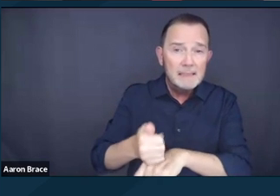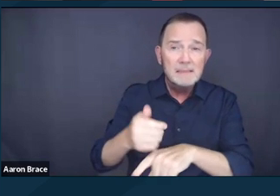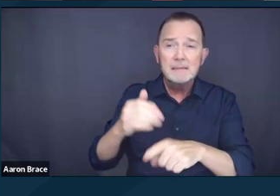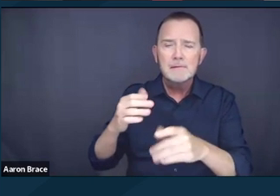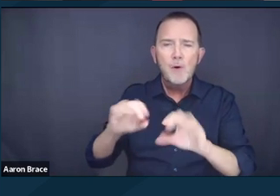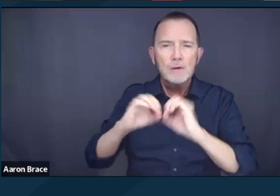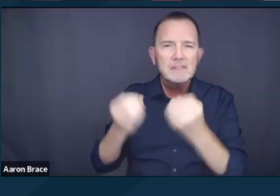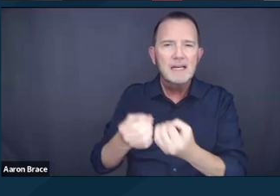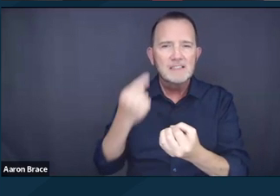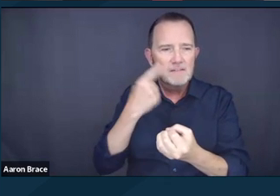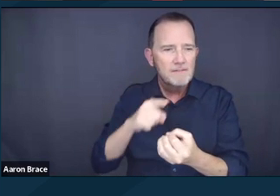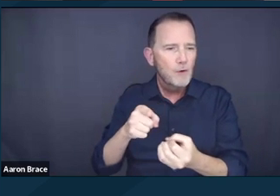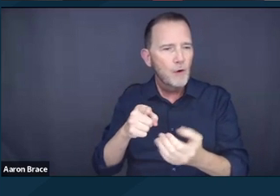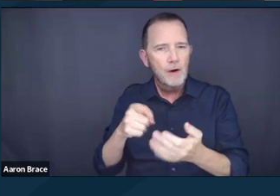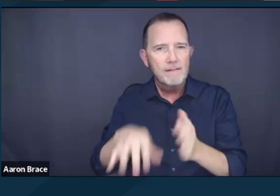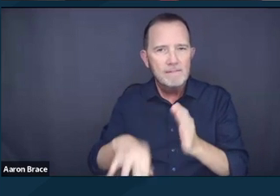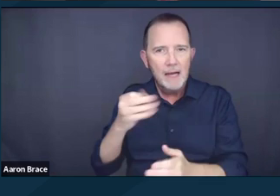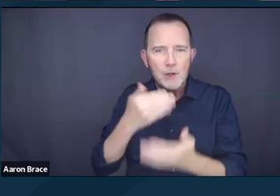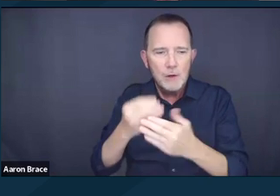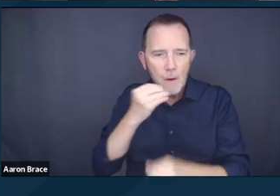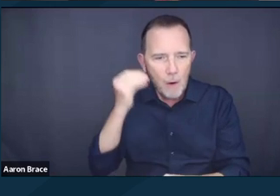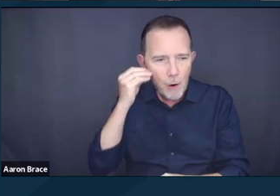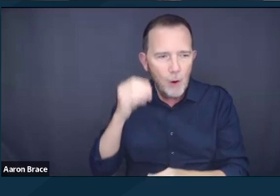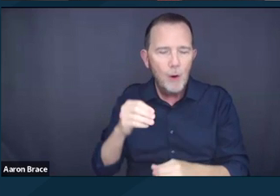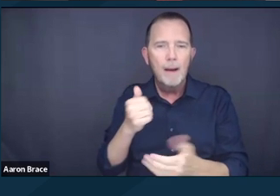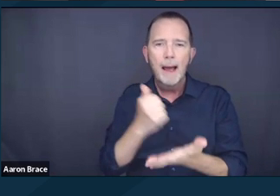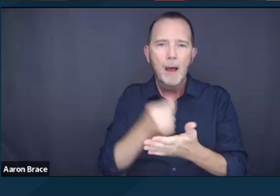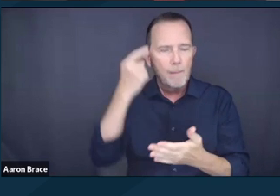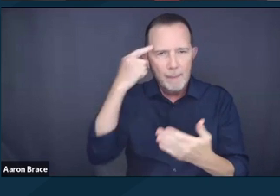than criminal enforcement in addressing homelessness.